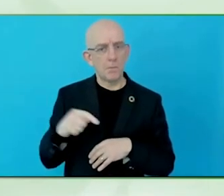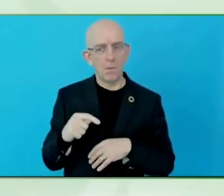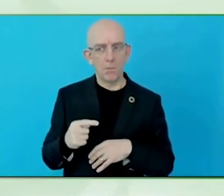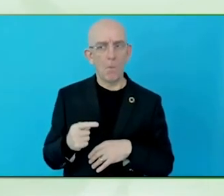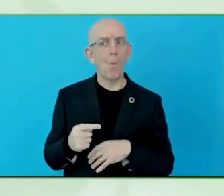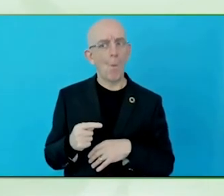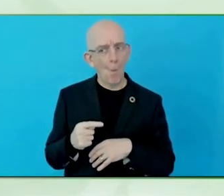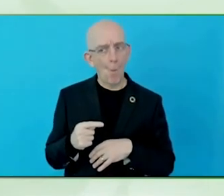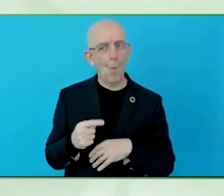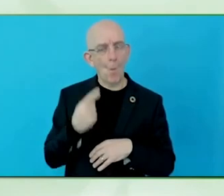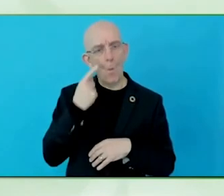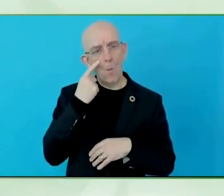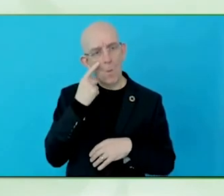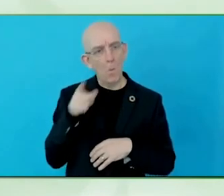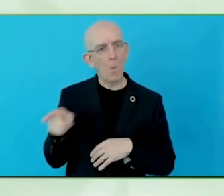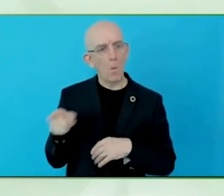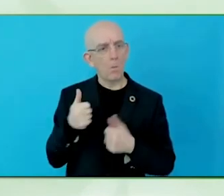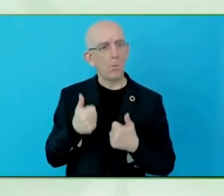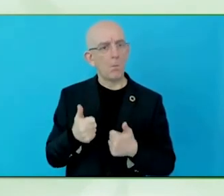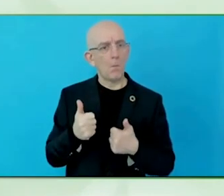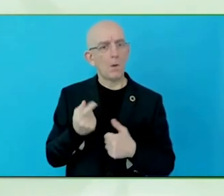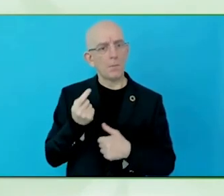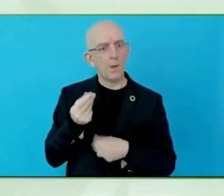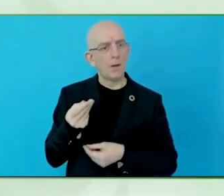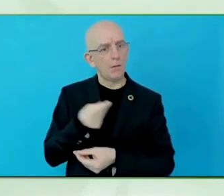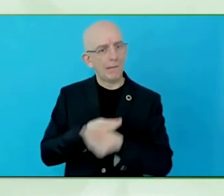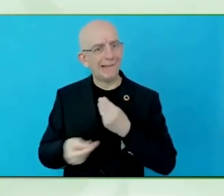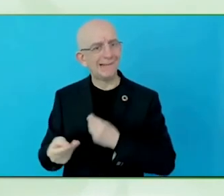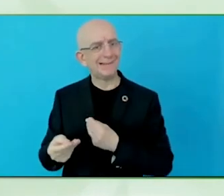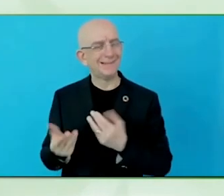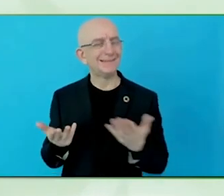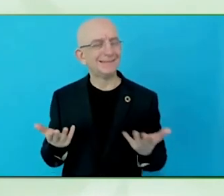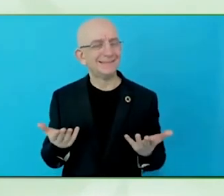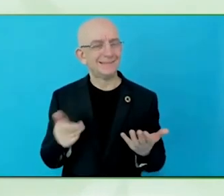Even during the stakeholder consultation we did yesterday, the